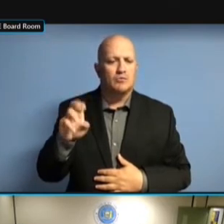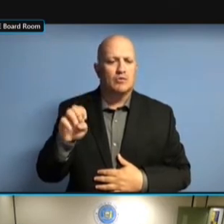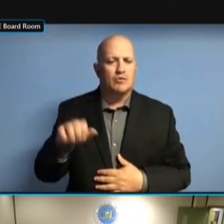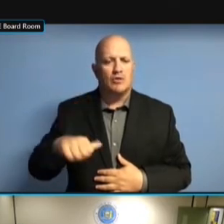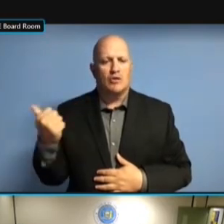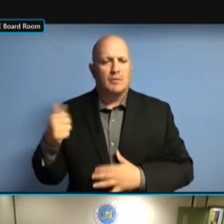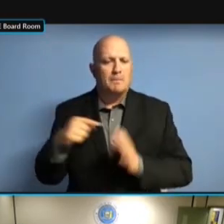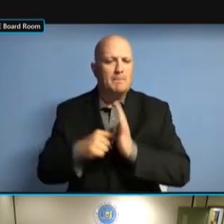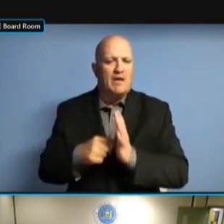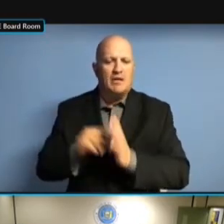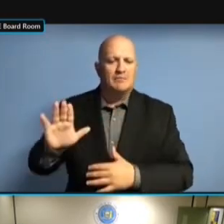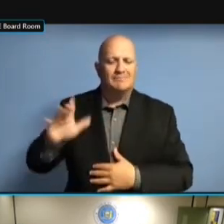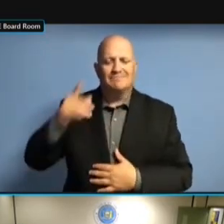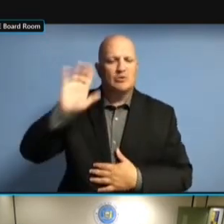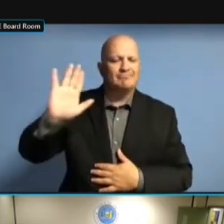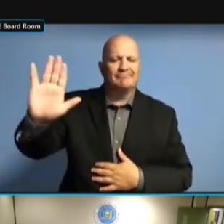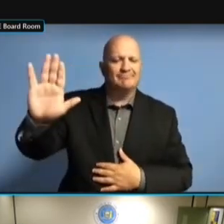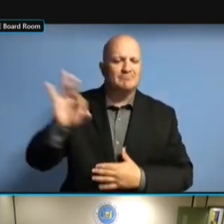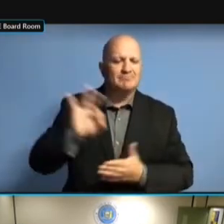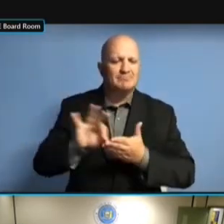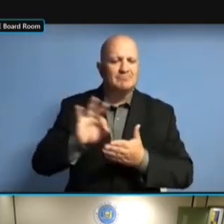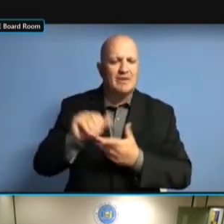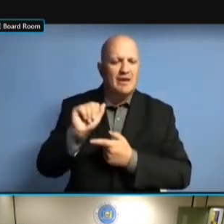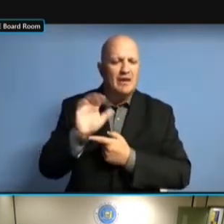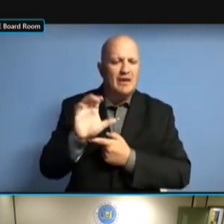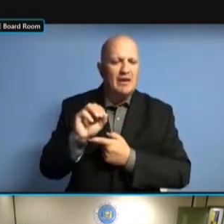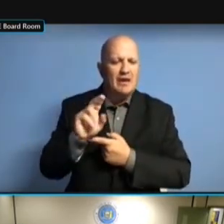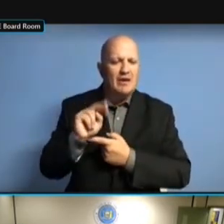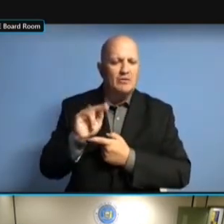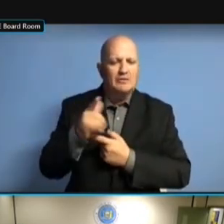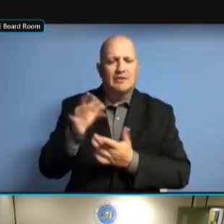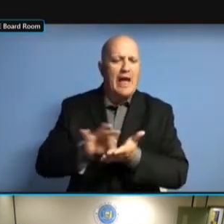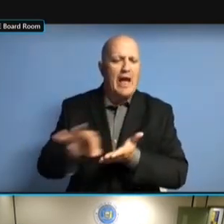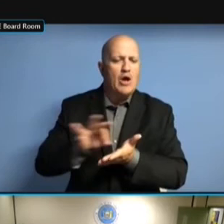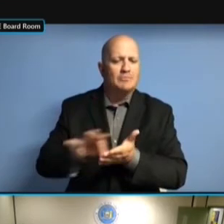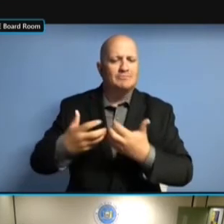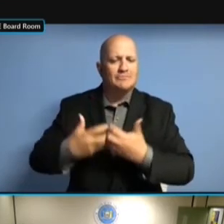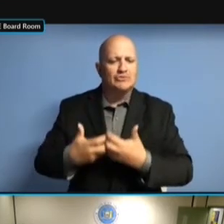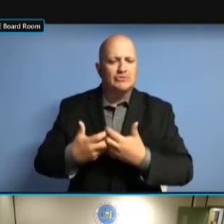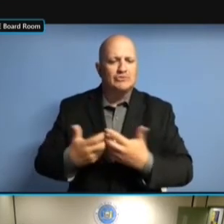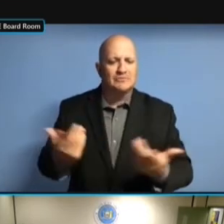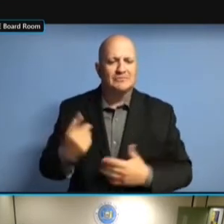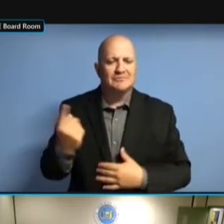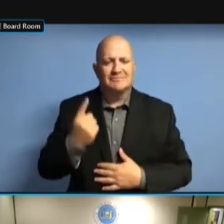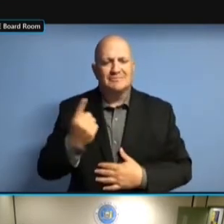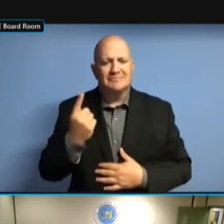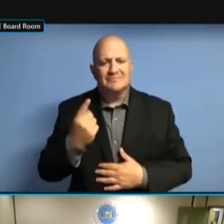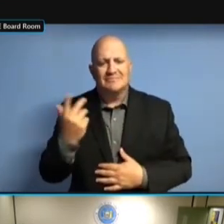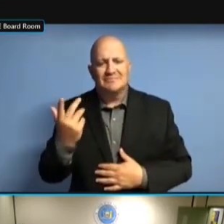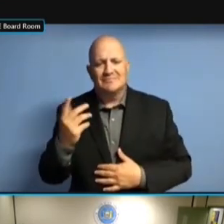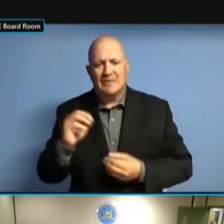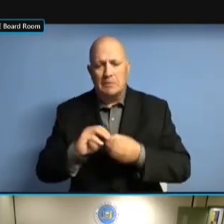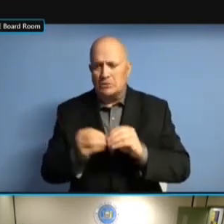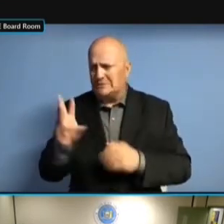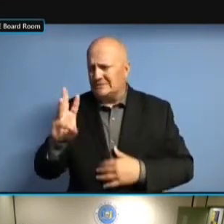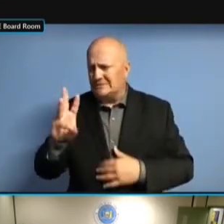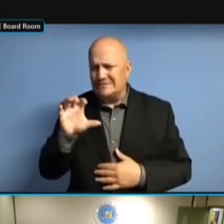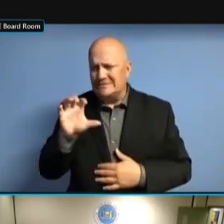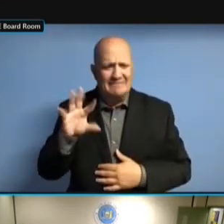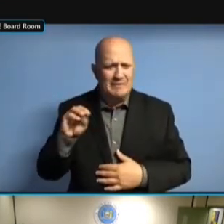THEY'VE THE 814 AND 850, I THINK THEY'VE THE 814 AND 850, I THINK THEY'RE THEY'VE THE 814 AND 850, I THINK THEY'RE GOING THEY'VE THE 814 AND 850, I THINK THEY'RE GOING TO THEY'VE THE 814 AND 850, I THINK THEY'RE GOING TO SUBMIT THEY'VE THE 814 AND 850, I THINK THEY'RE GOING TO SUBMIT A THEY'VE THE 814 AND 850, I THINK THEY'RE GOING TO SUBMIT A 650 THEY'RE GOING TO SUBMIT A 650 THEY'RE GOING TO SUBMIT A 650 WHICH THEY'RE GOING TO SUBMIT A 650 WHICH IS THEY'RE GOING TO SUBMIT A 650 WHICH IS BETWEEN THEY'RE GOING TO SUBMIT A 650 WHICH IS BETWEEN THE THEY'RE GOING TO SUBMIT A 650 WHICH IS BETWEEN THE TWO. WHICH IS BETWEEN THE TWO. WHICH IS BETWEEN THE TWO. >> WHICH IS BETWEEN THE TWO. >> CAN WHICH IS BETWEEN THE TWO. >> CAN I WHICH IS BETWEEN THE TWO. >> CAN I ASK WHICH IS BETWEEN THE TWO. >> CAN I ASK A WHICH IS BETWEEN THE TWO. >> CAN I ASK A FEW WHICH IS BETWEEN THE TWO. >> CAN I ASK A FEW QUESTIONS WHICH IS BETWEEN THE TWO. >> CAN I ASK A FEW QUESTIONS ON CAN I ASK A FEW QUESTIONS ON CAN I ASK A FEW QUESTIONS ON THAT? THAT?